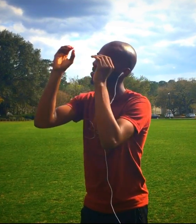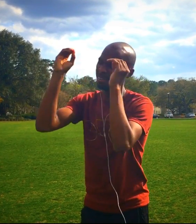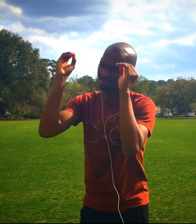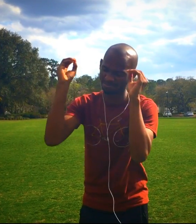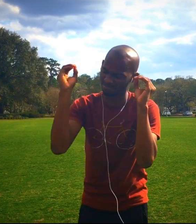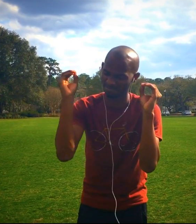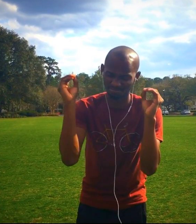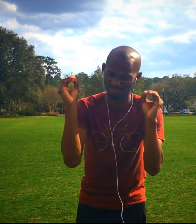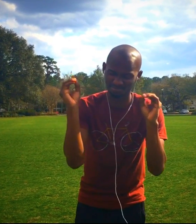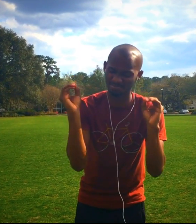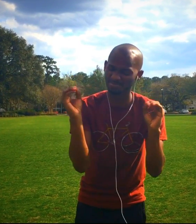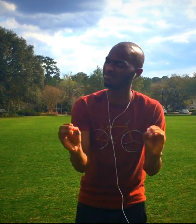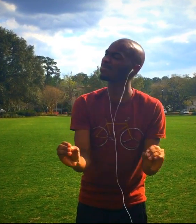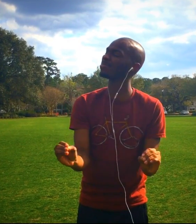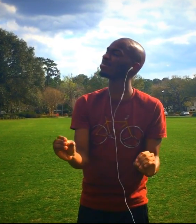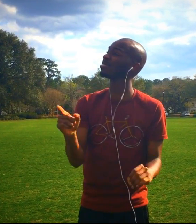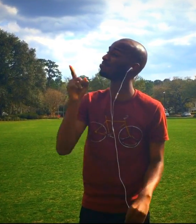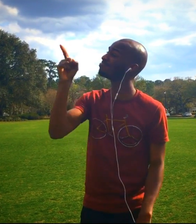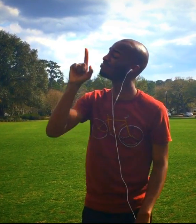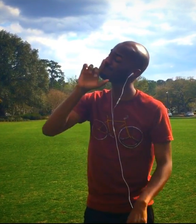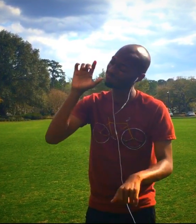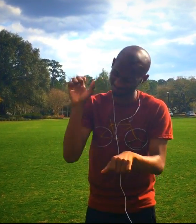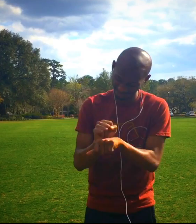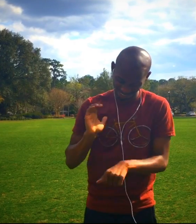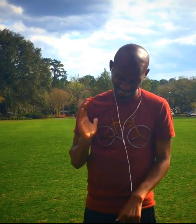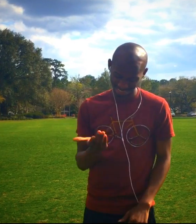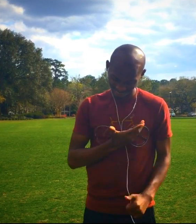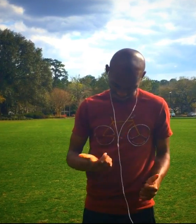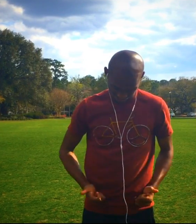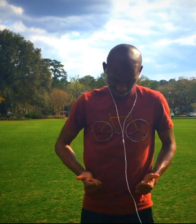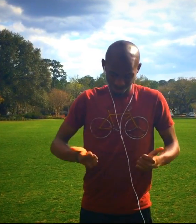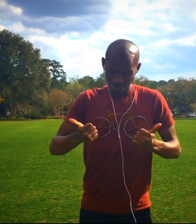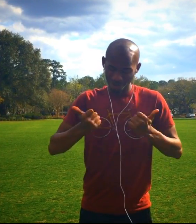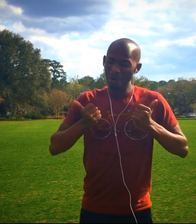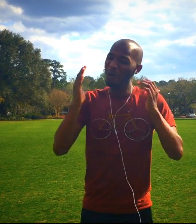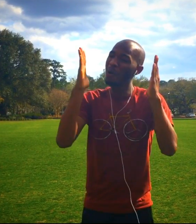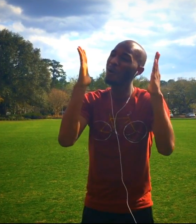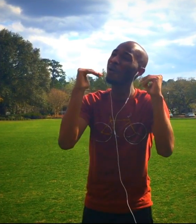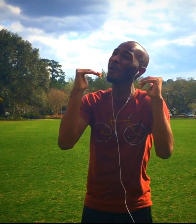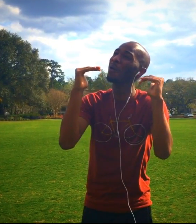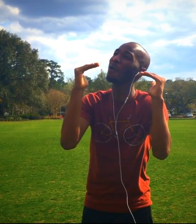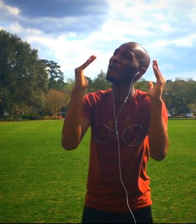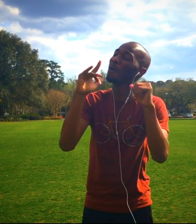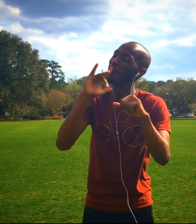No thing can compare You're our living hope